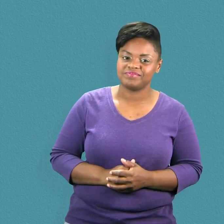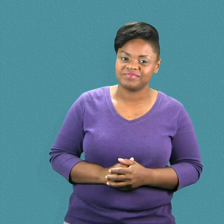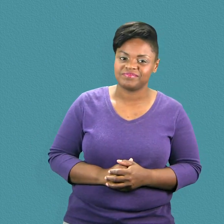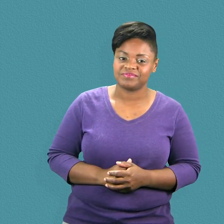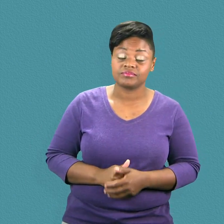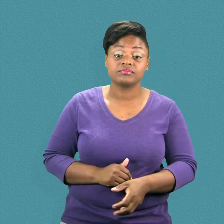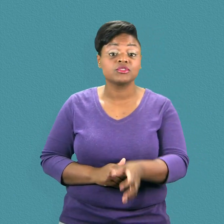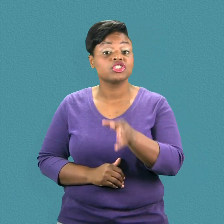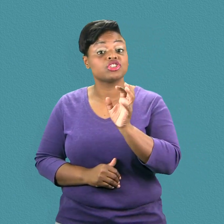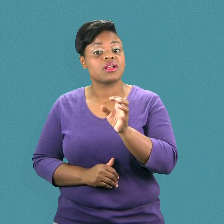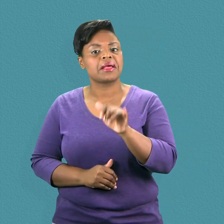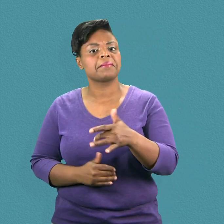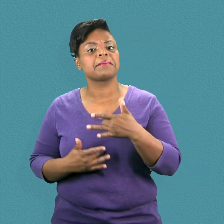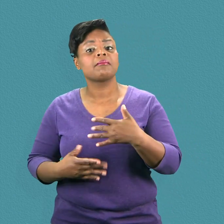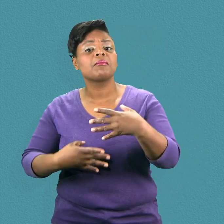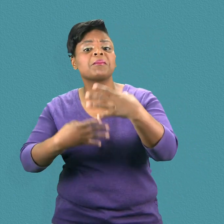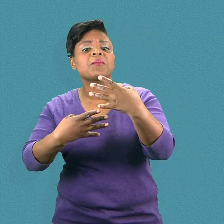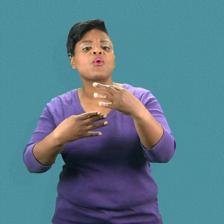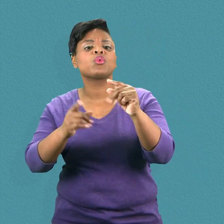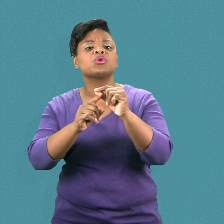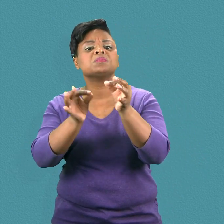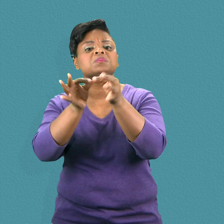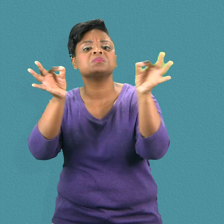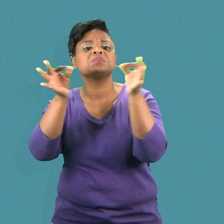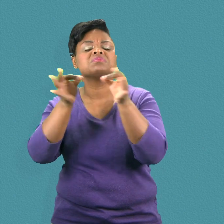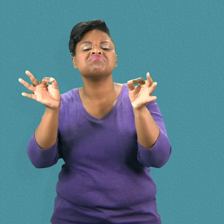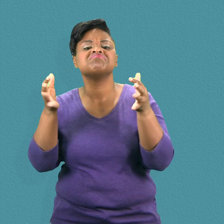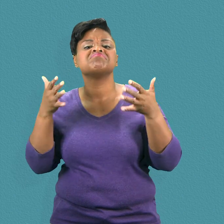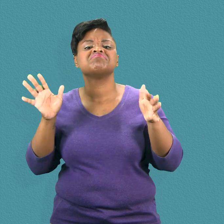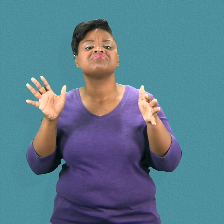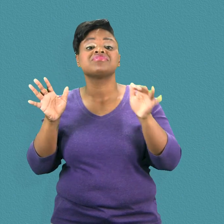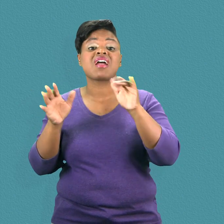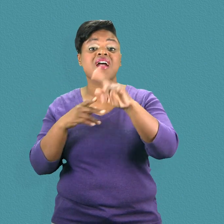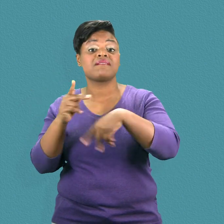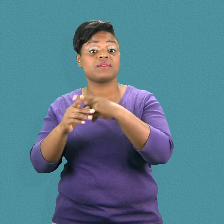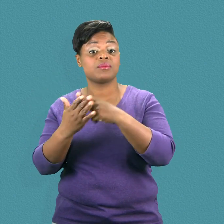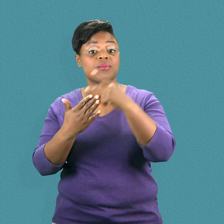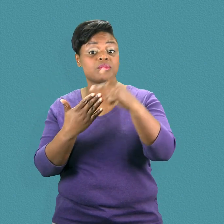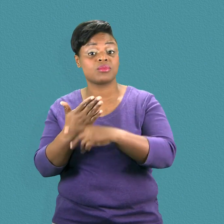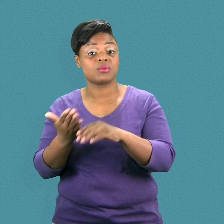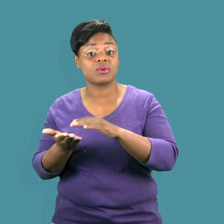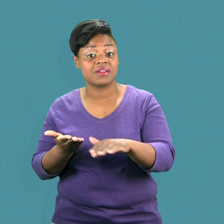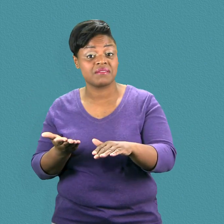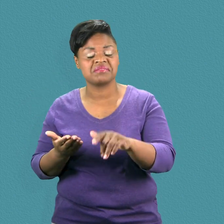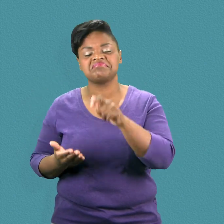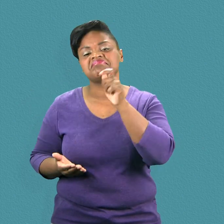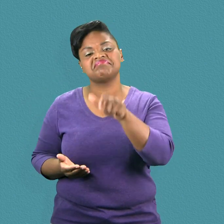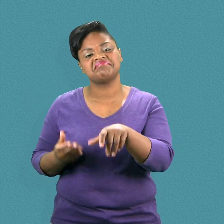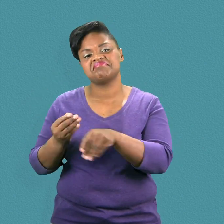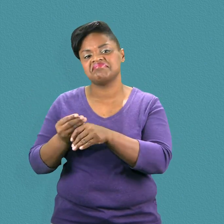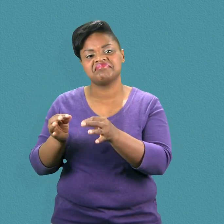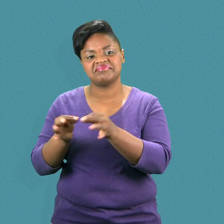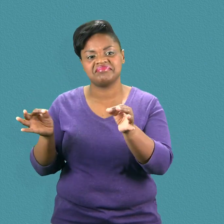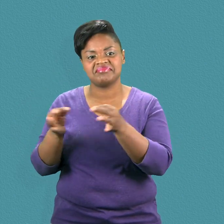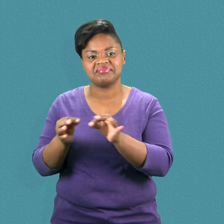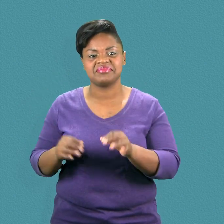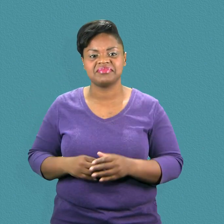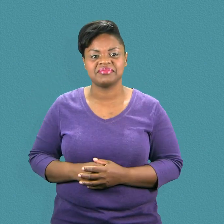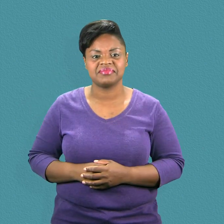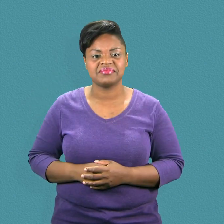• Primarily textual programs.